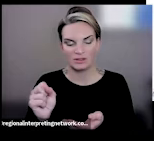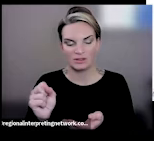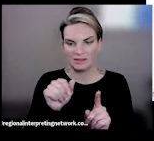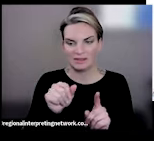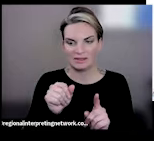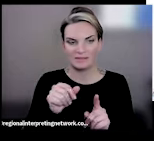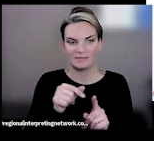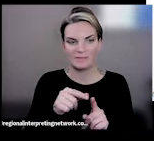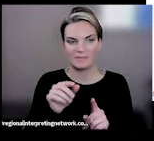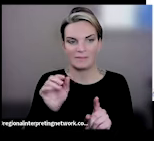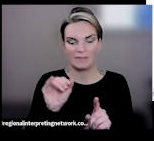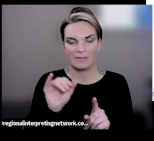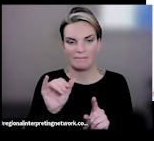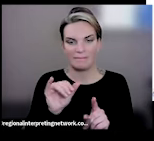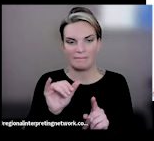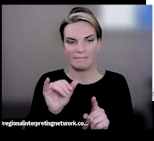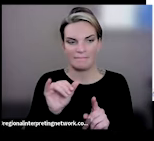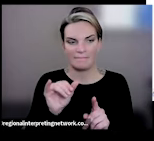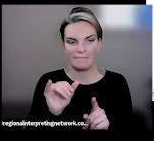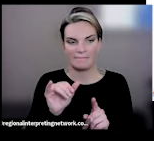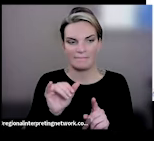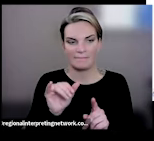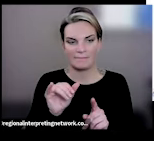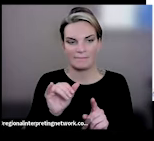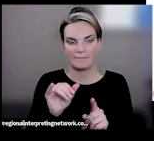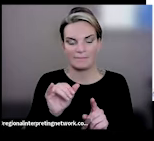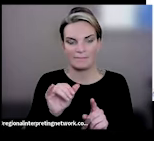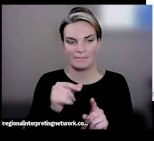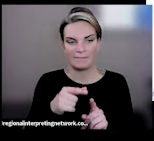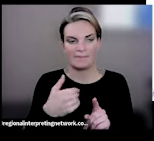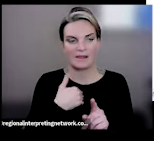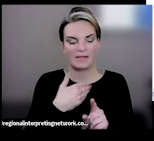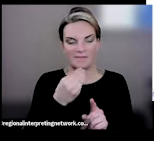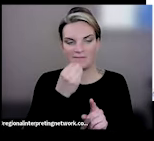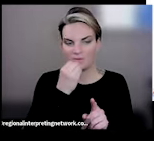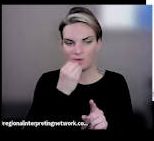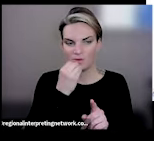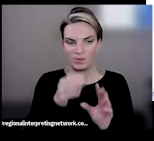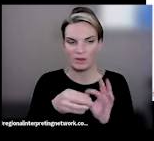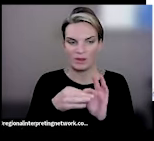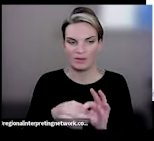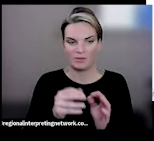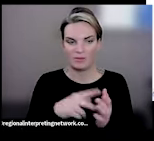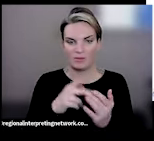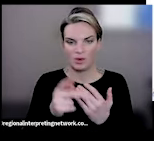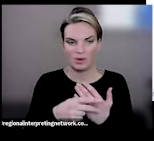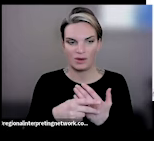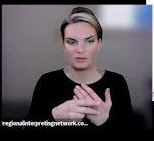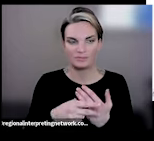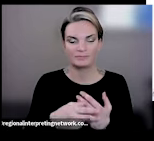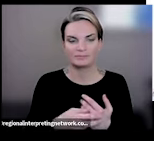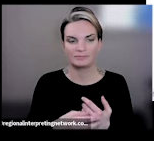but they also house some food-related programs and agencies, I should say.